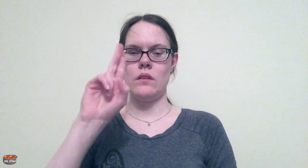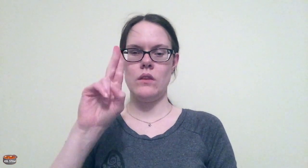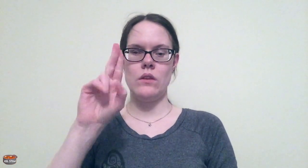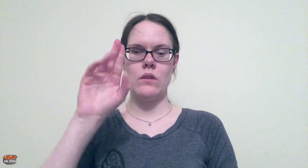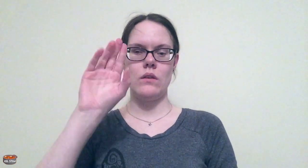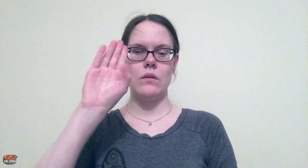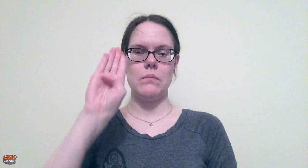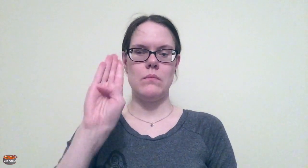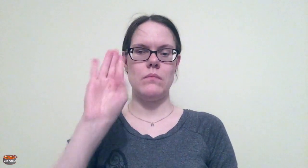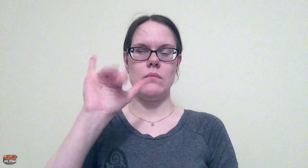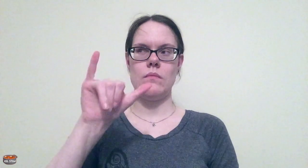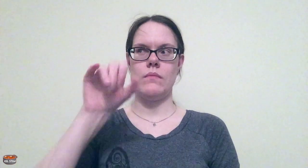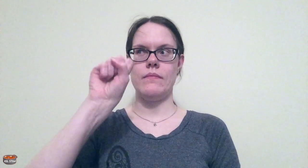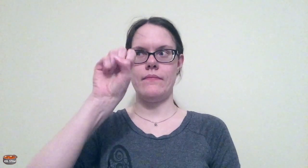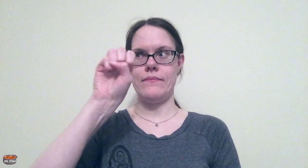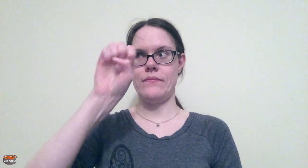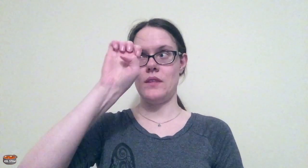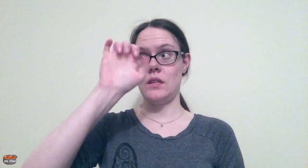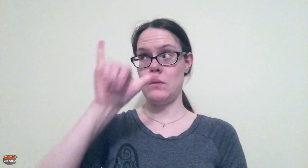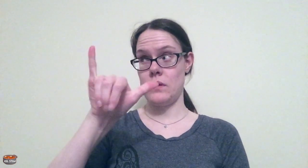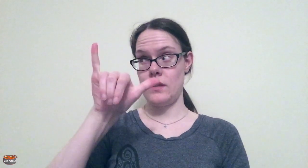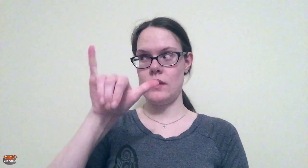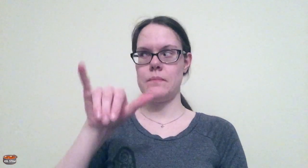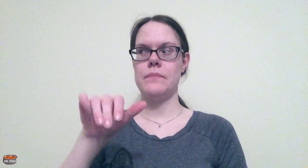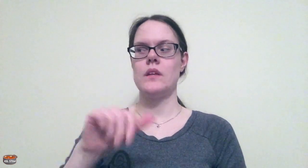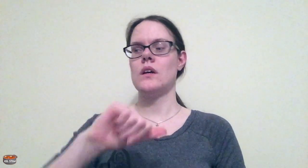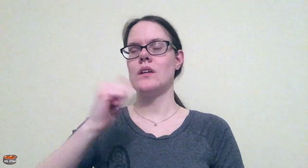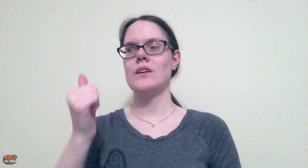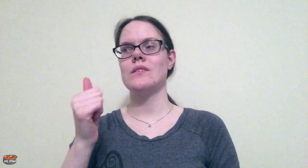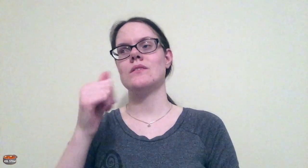company called the Ubyssey.